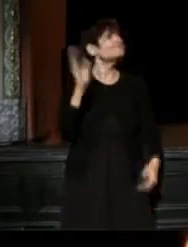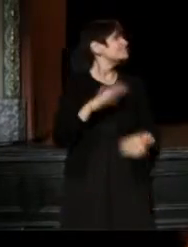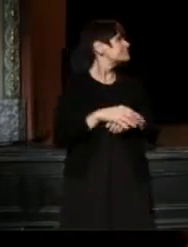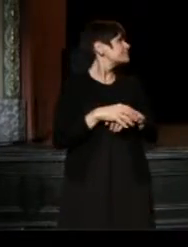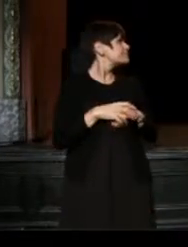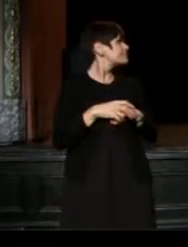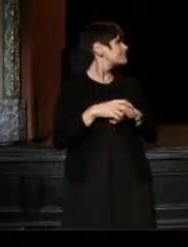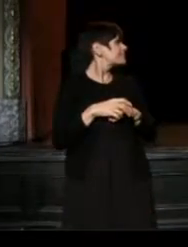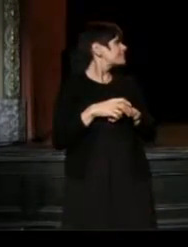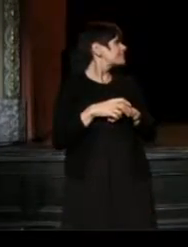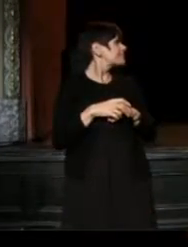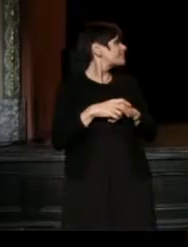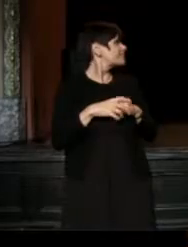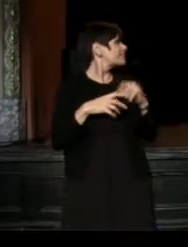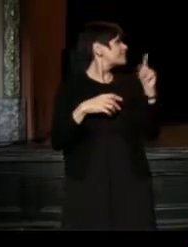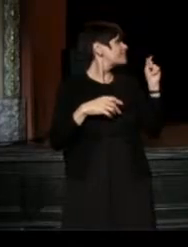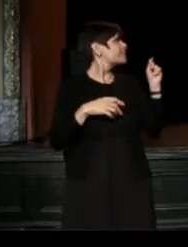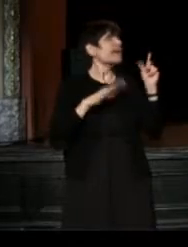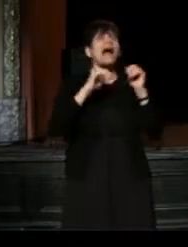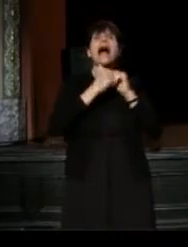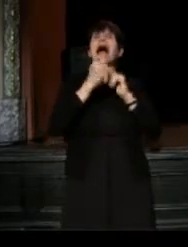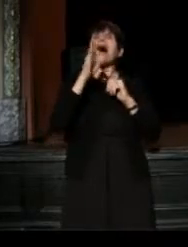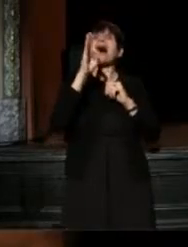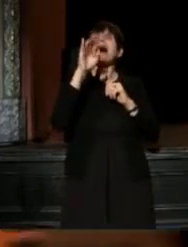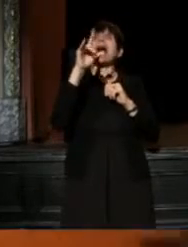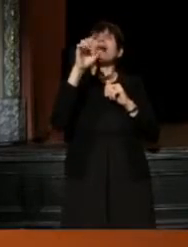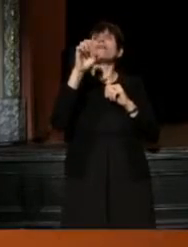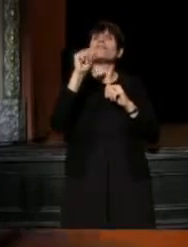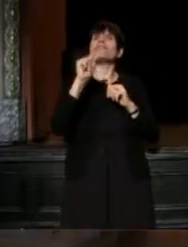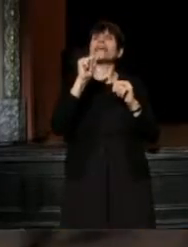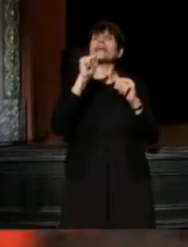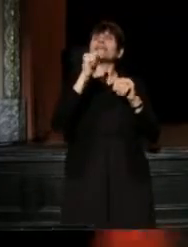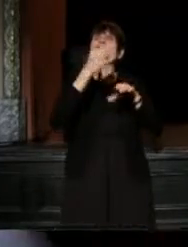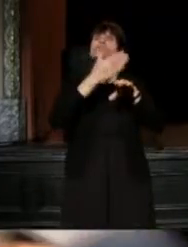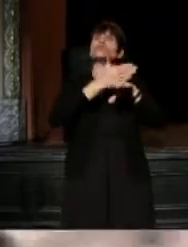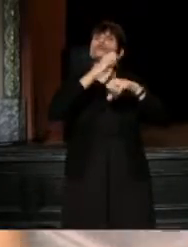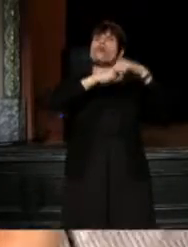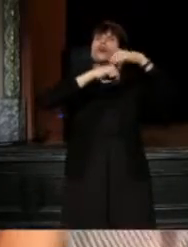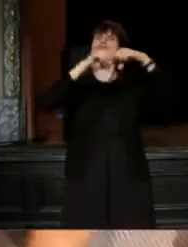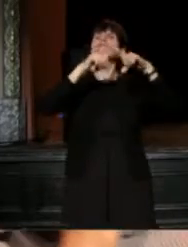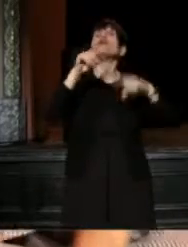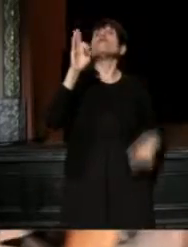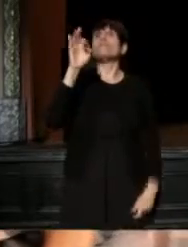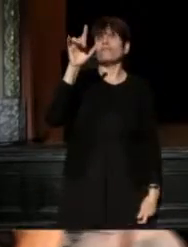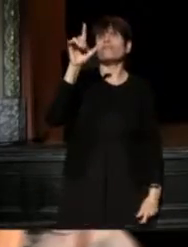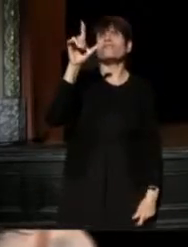(Jim) Explain how the Flea is organized differently than another theater. (Niegel) Oh yes, so The Flea, which is great,